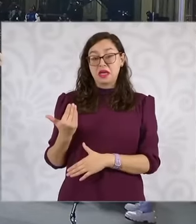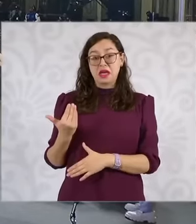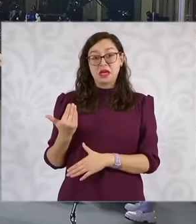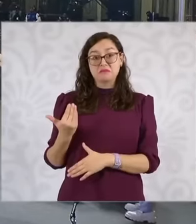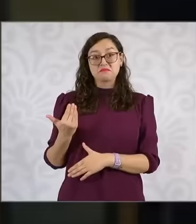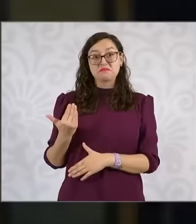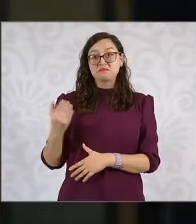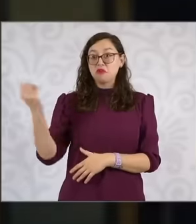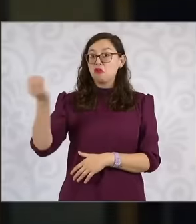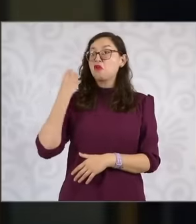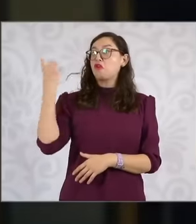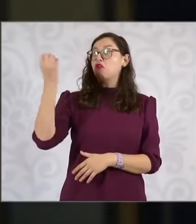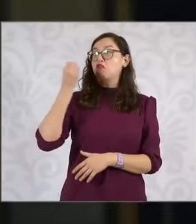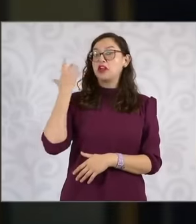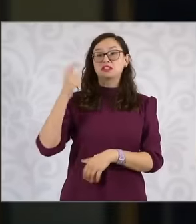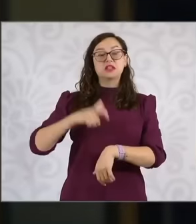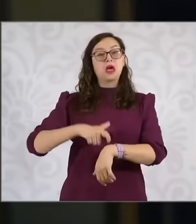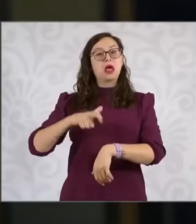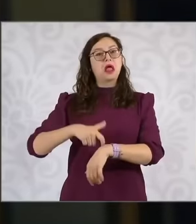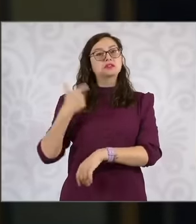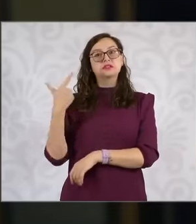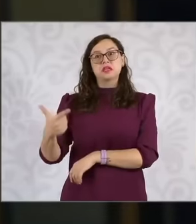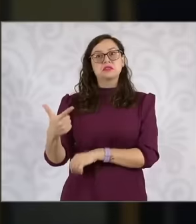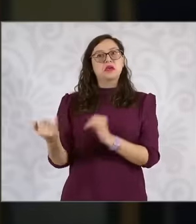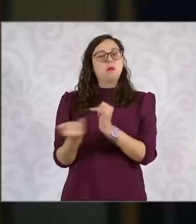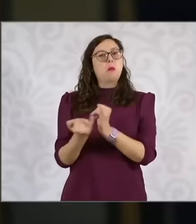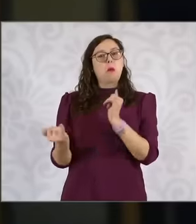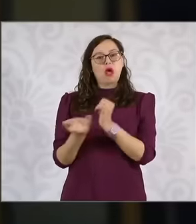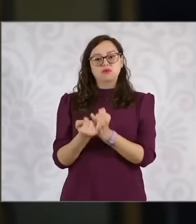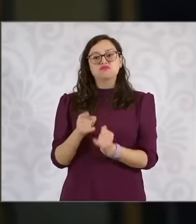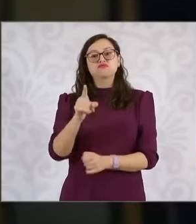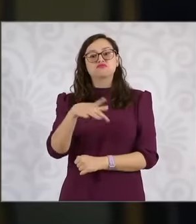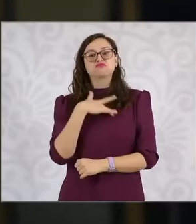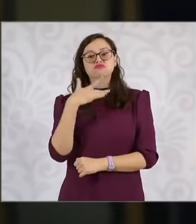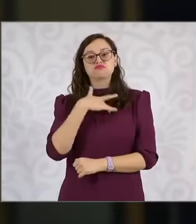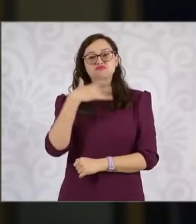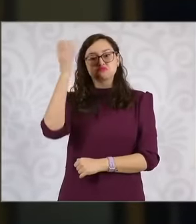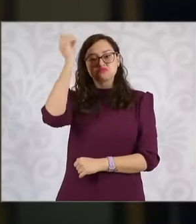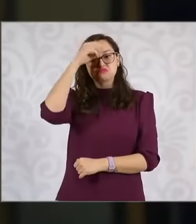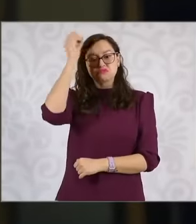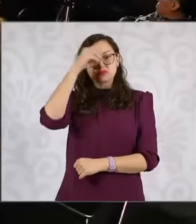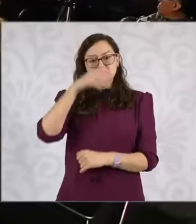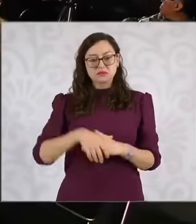conference to know what their opinion is on the matter, thank you Well, they are within their